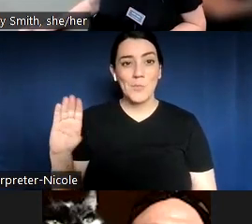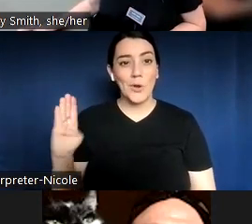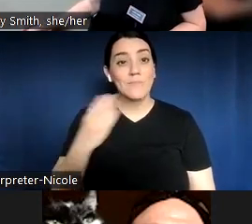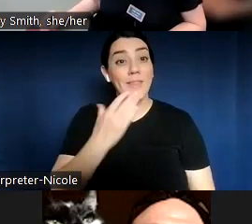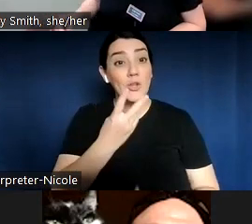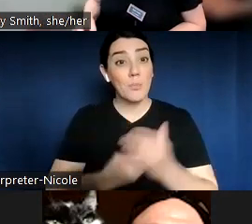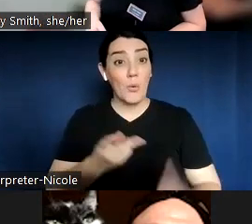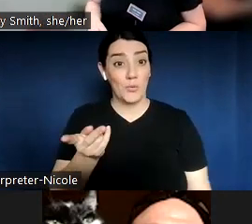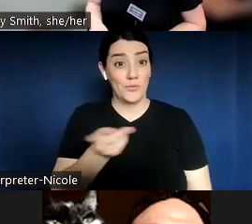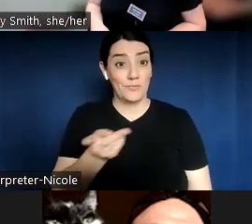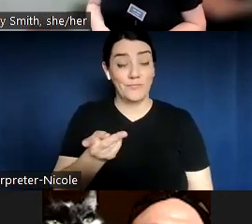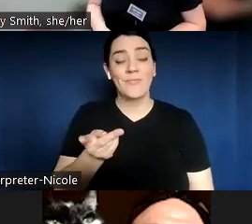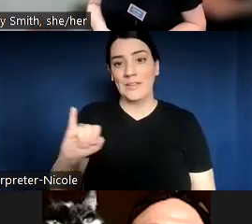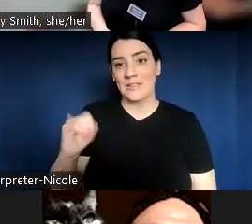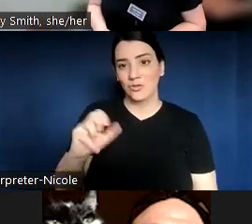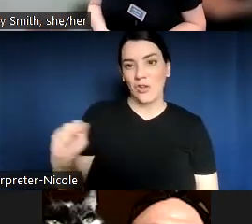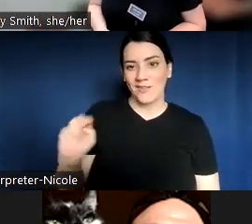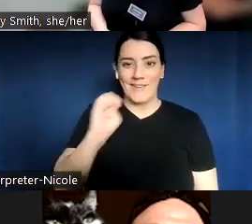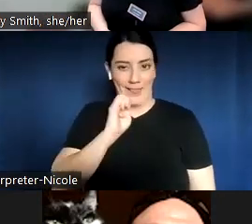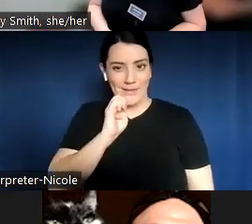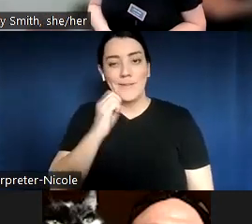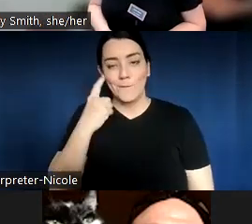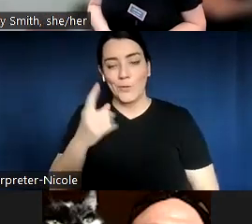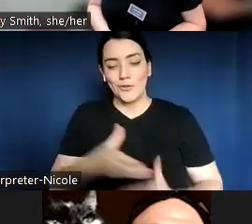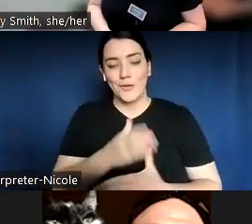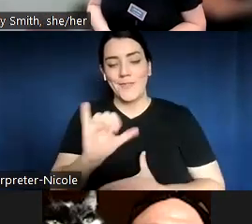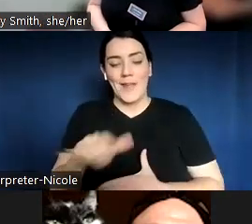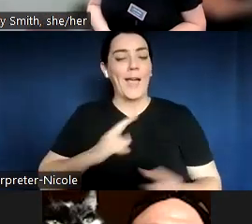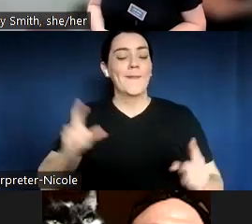I think I've heard this from a lot of past participants, and I see Jen agreeing in the